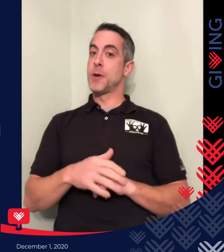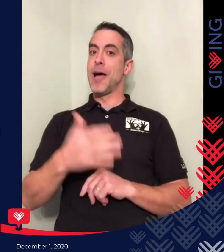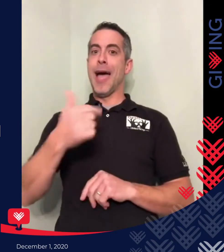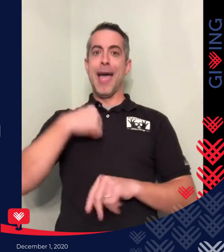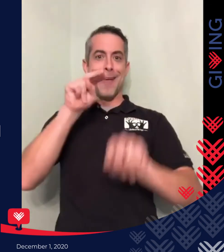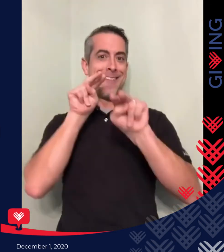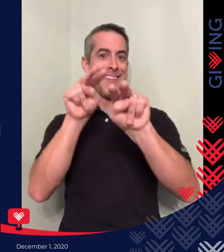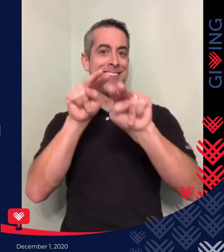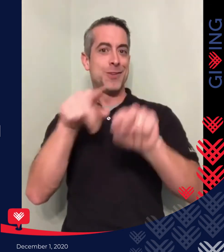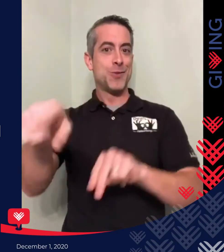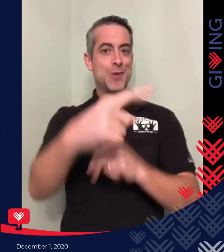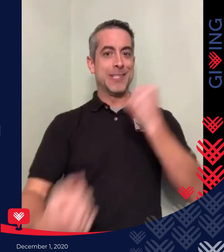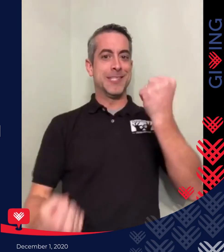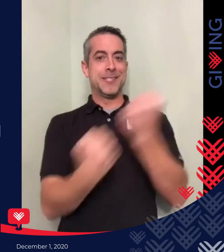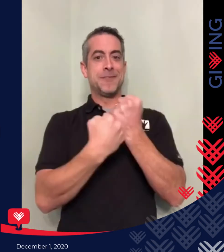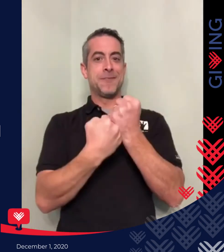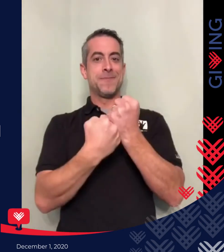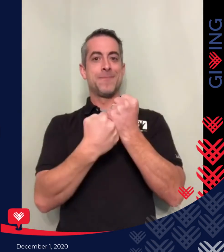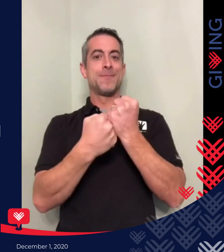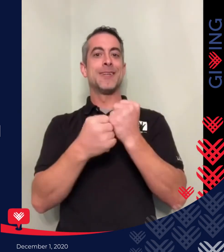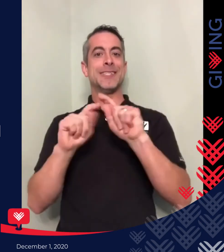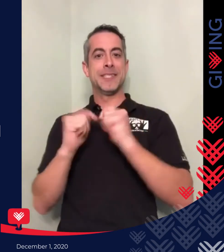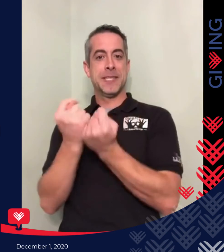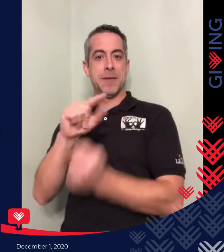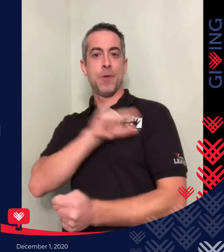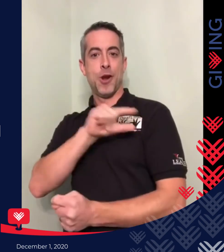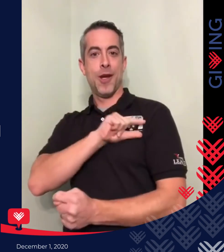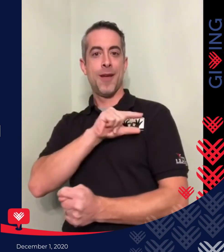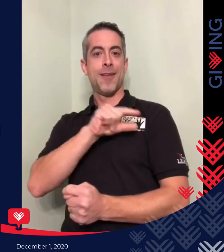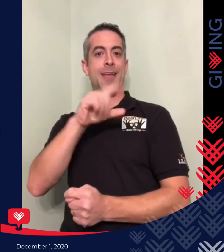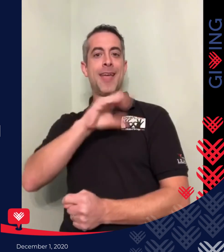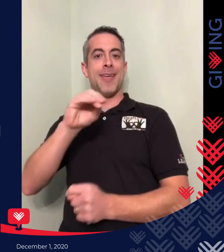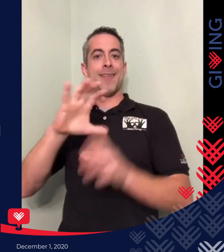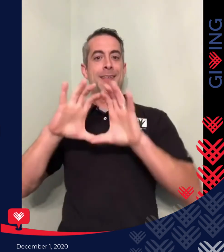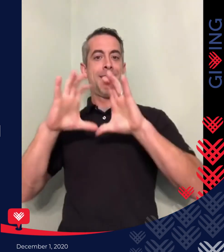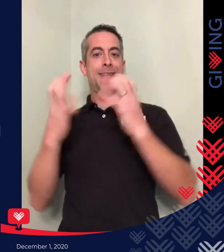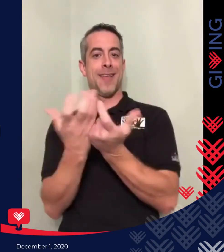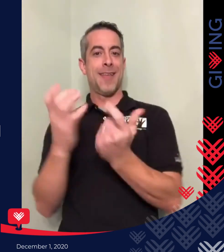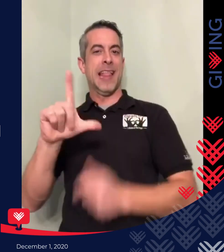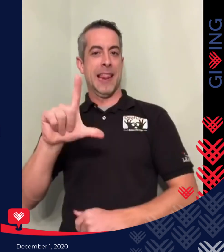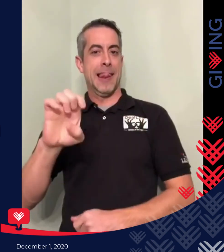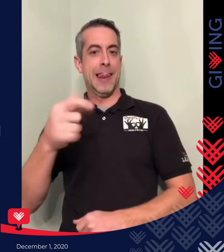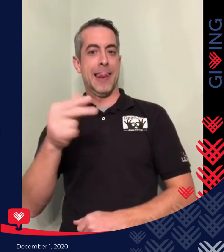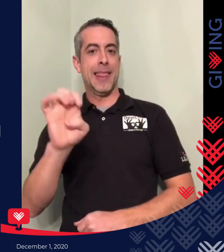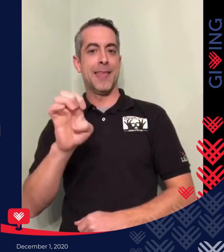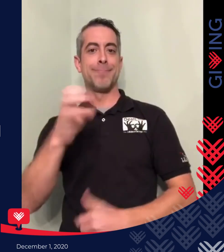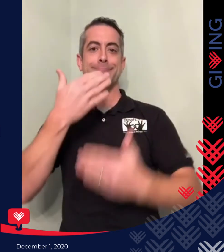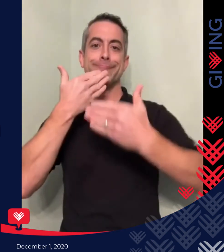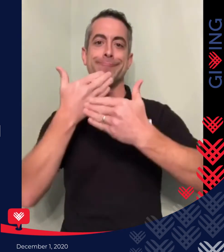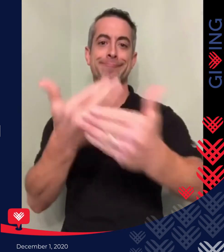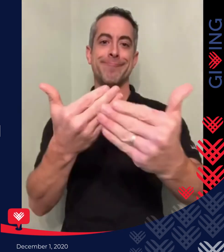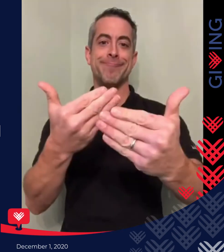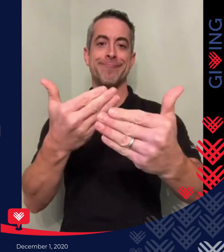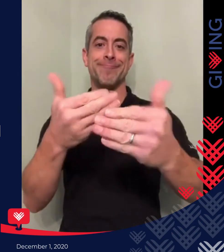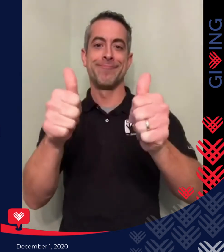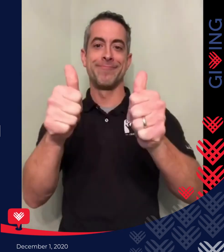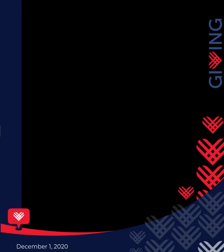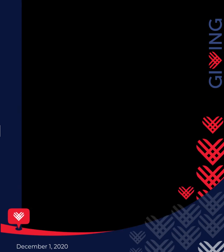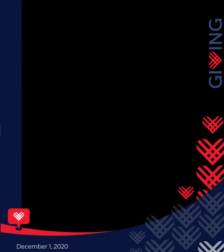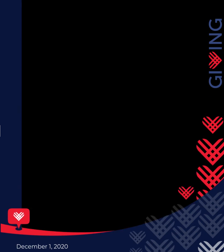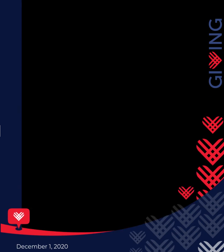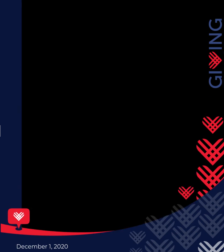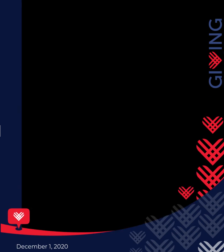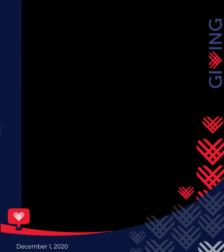limited to 10 people. So, I look forward to you supporting Team Garth and The League. Thanks!